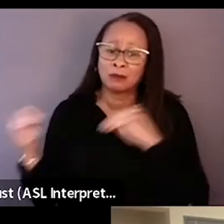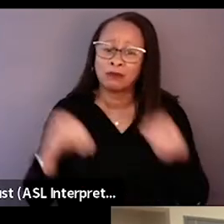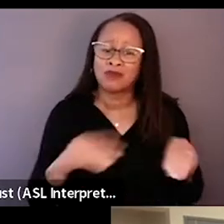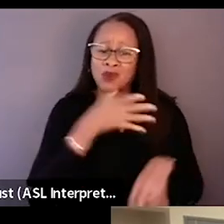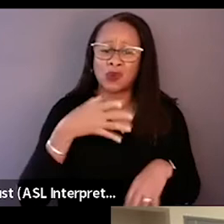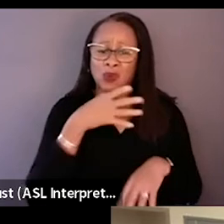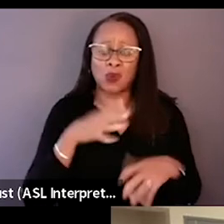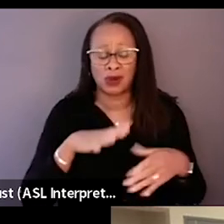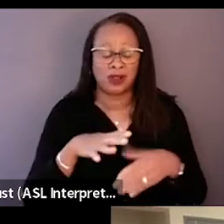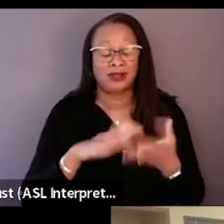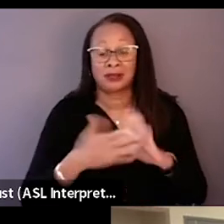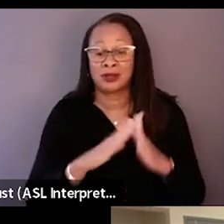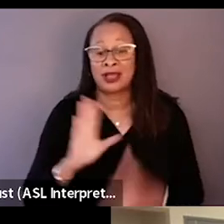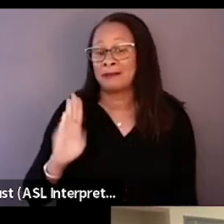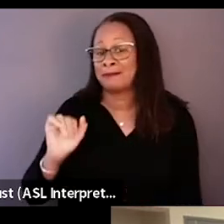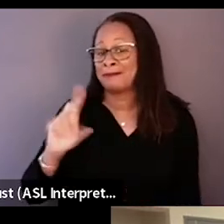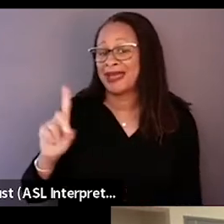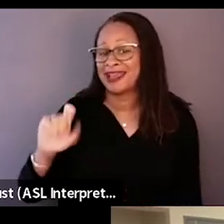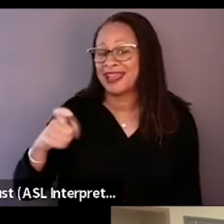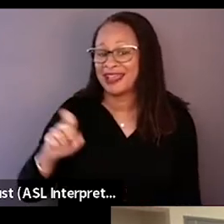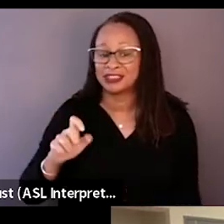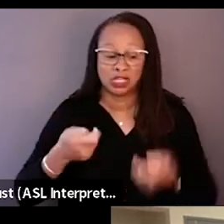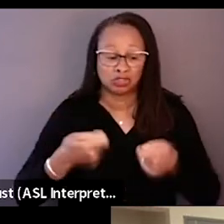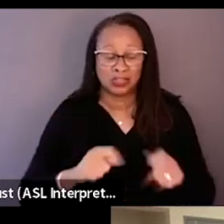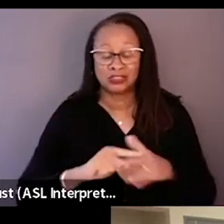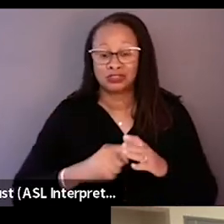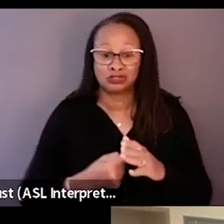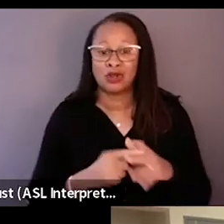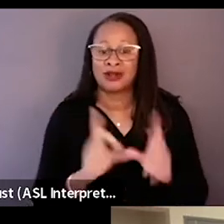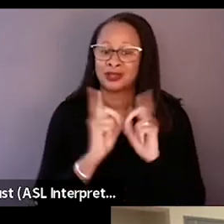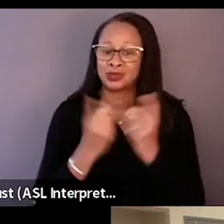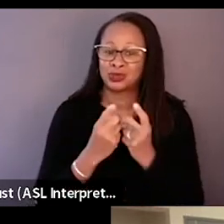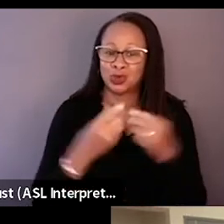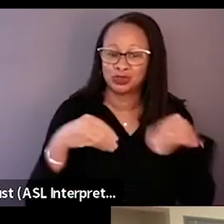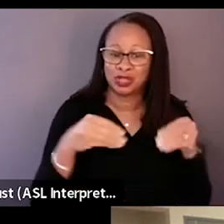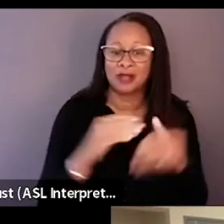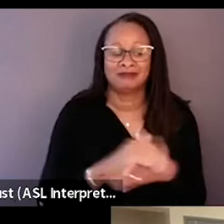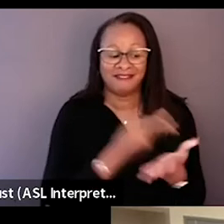of Bad Axe. Tried to get a donut shop going, failed at that. Turned into in a restaurant, also failed at that